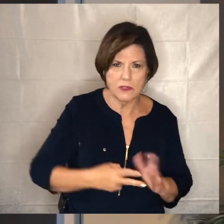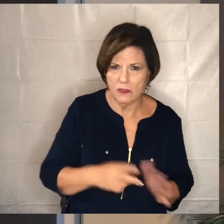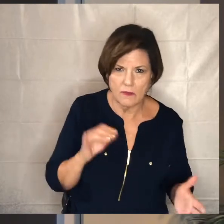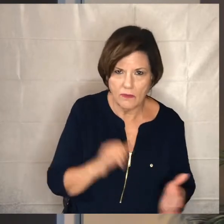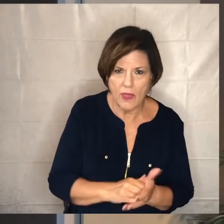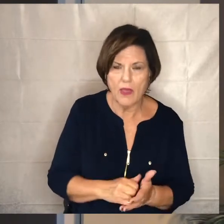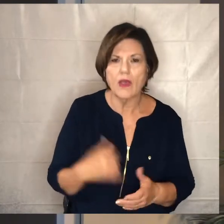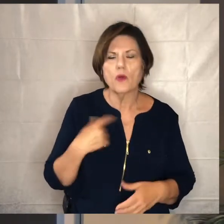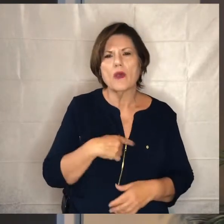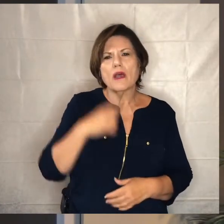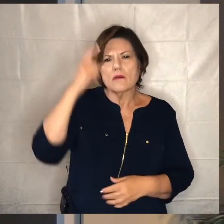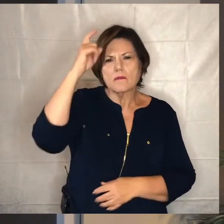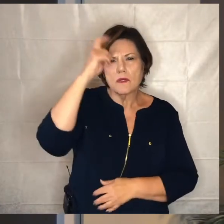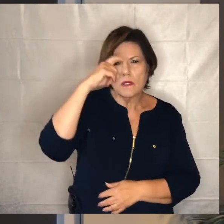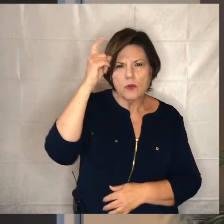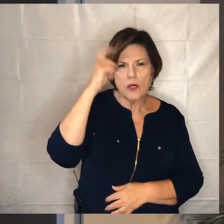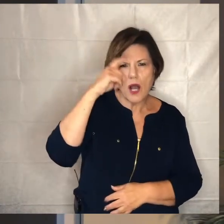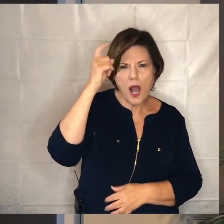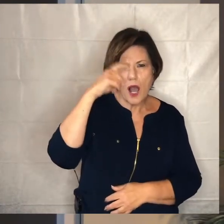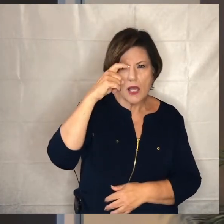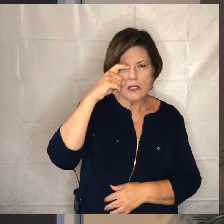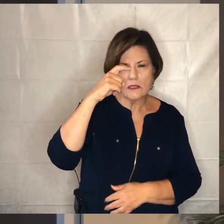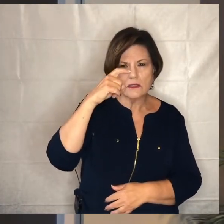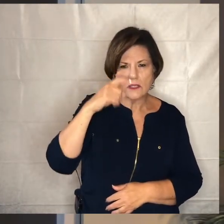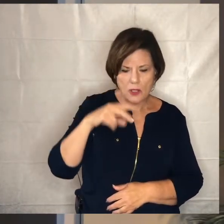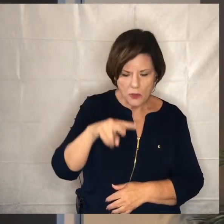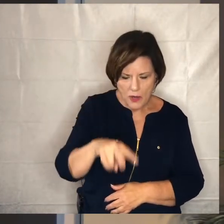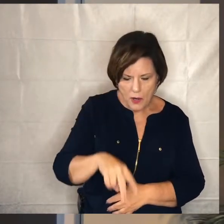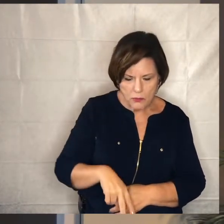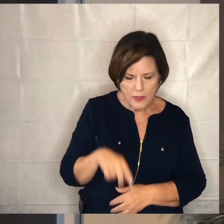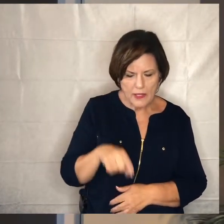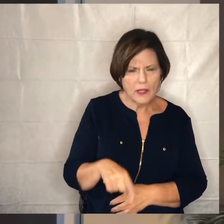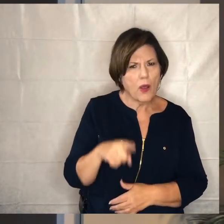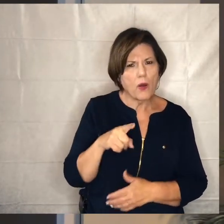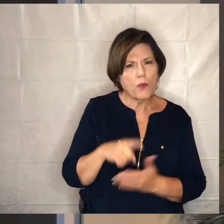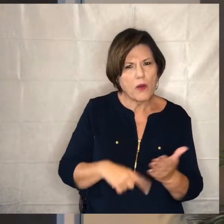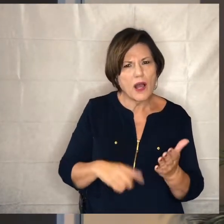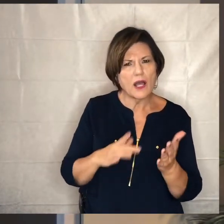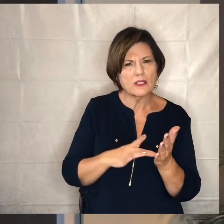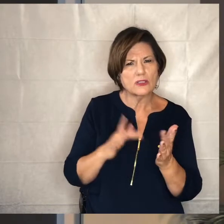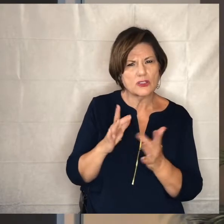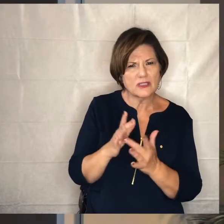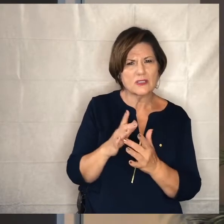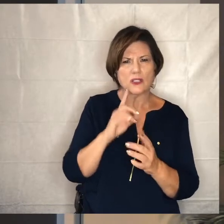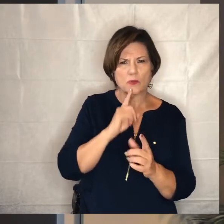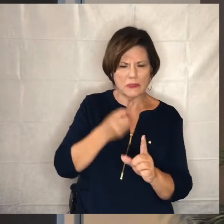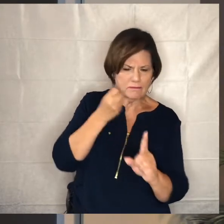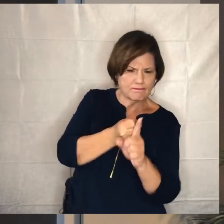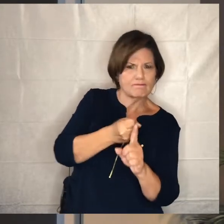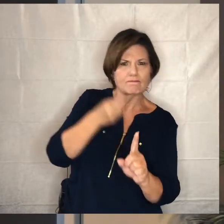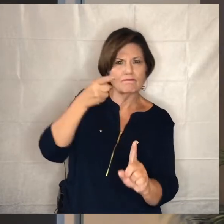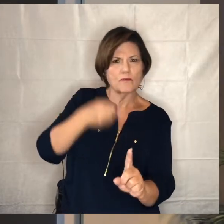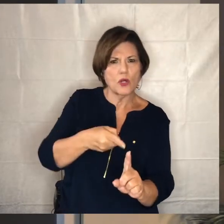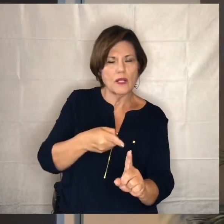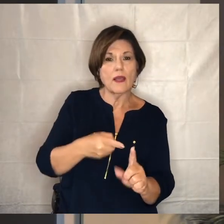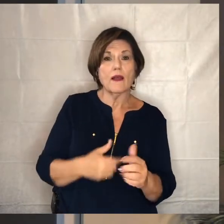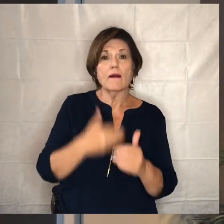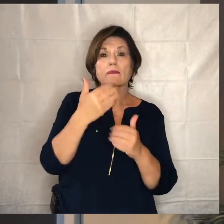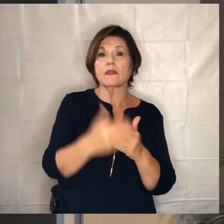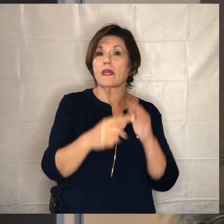shrewd even in the way that we look at the passage to figure out what is he saying for us and it really might be in the next verse that we get revealed